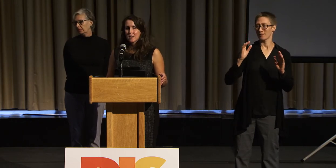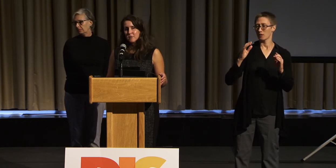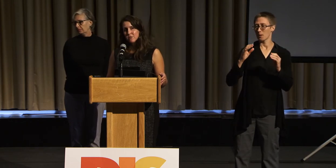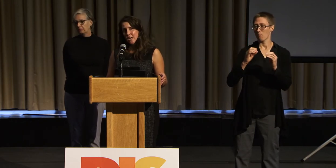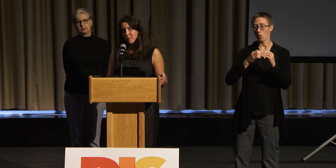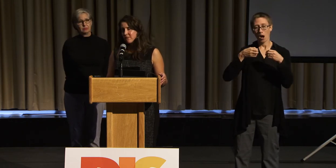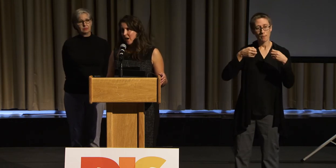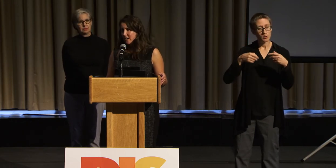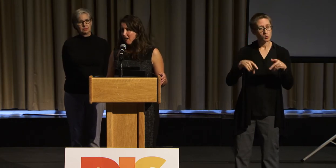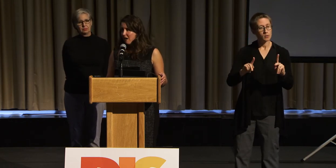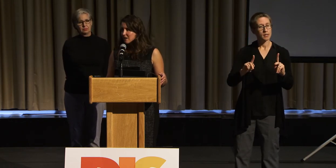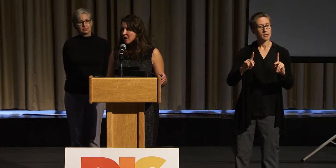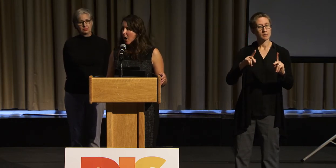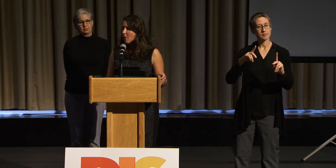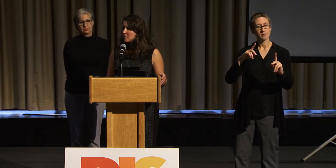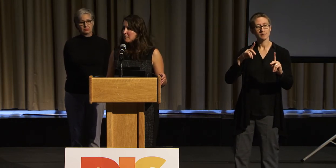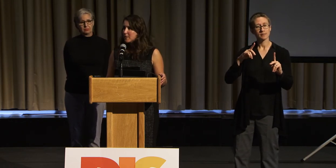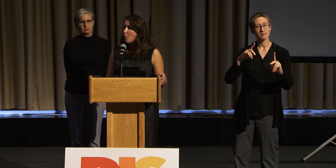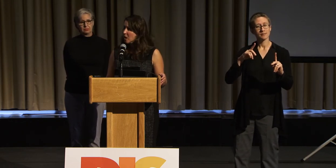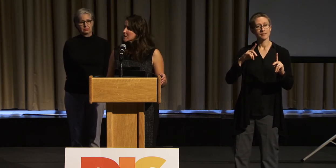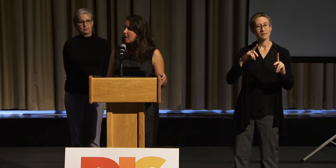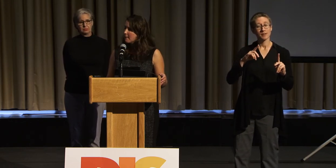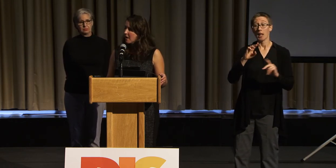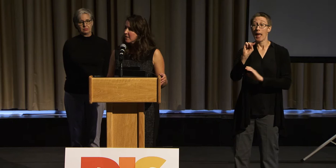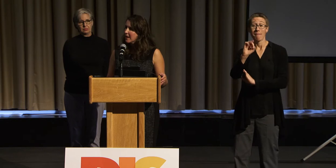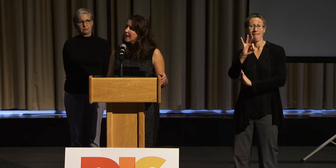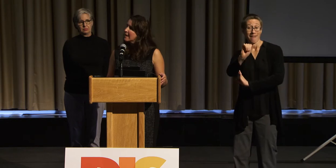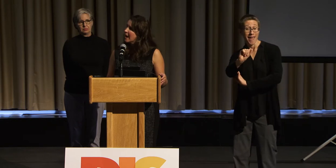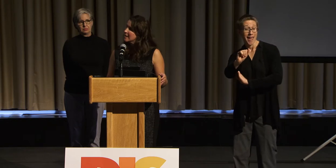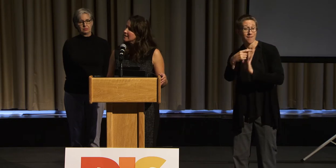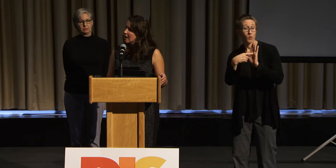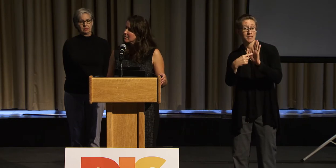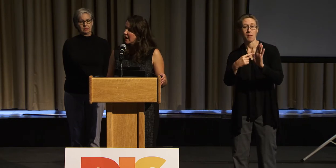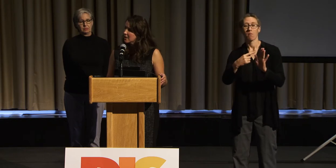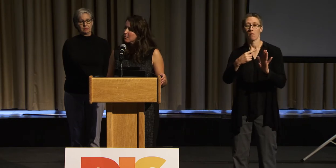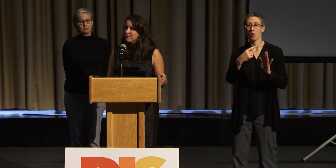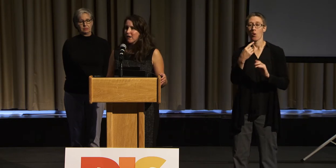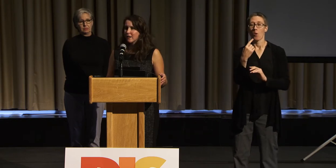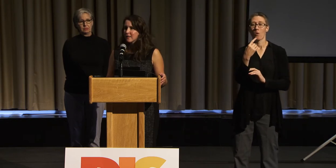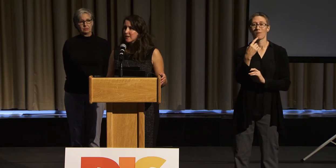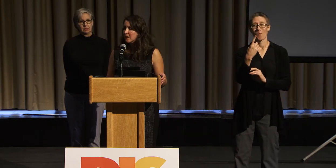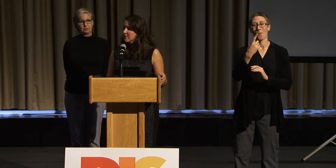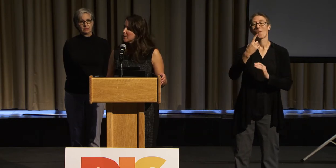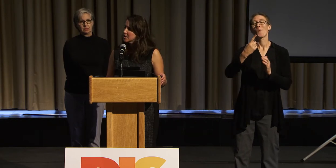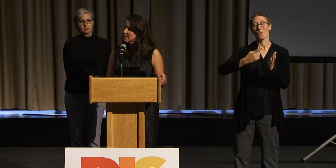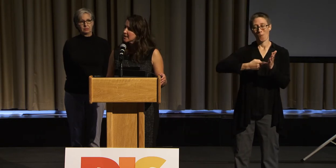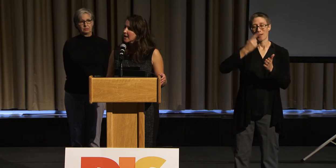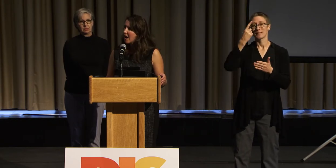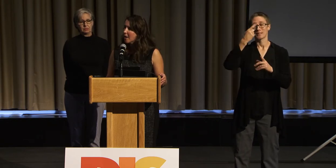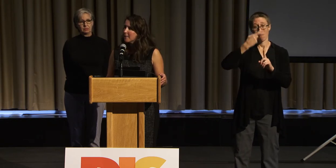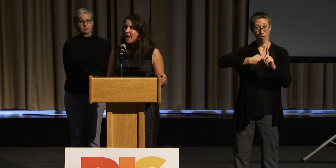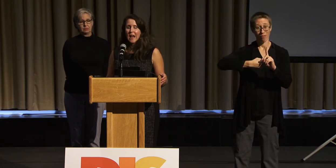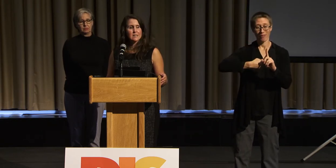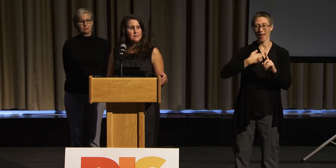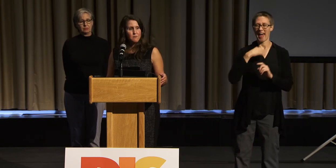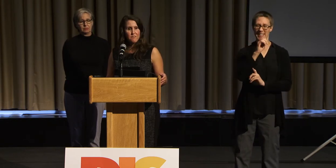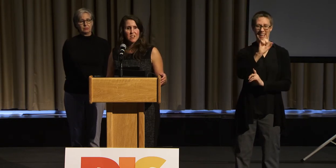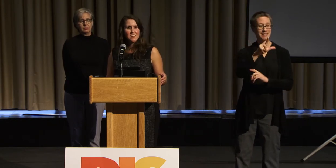The Museum of Fine Arts hosts, maybe once a month, an ASL night to invite the deaf community to come and visit